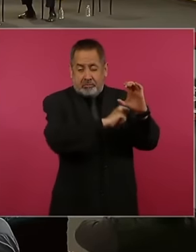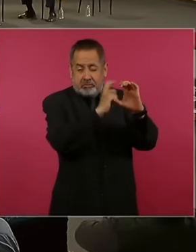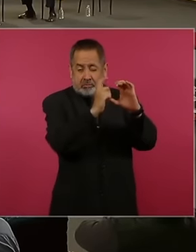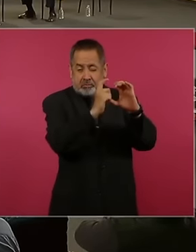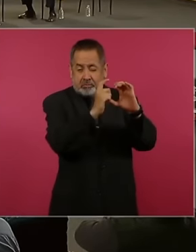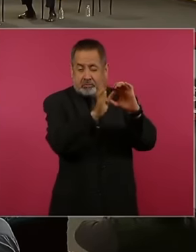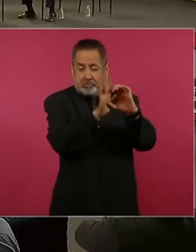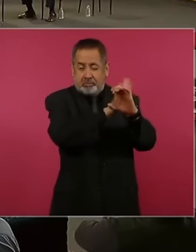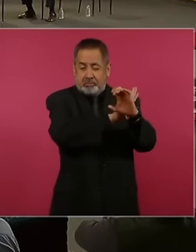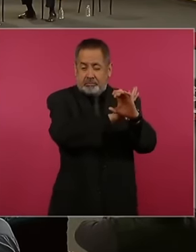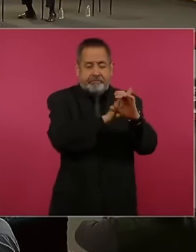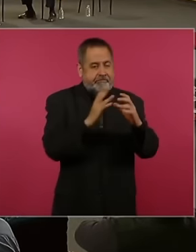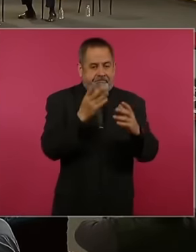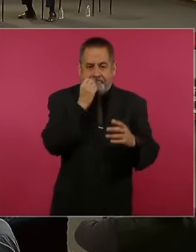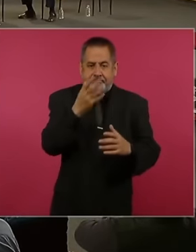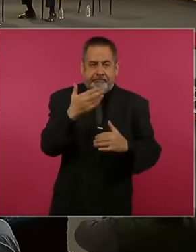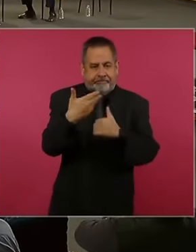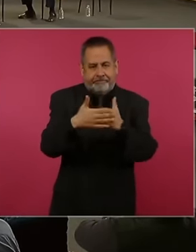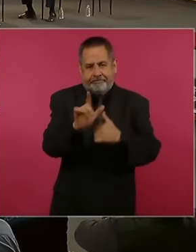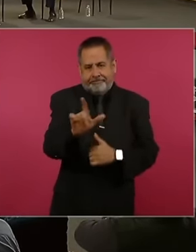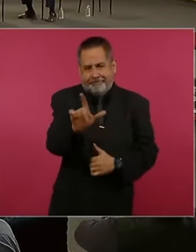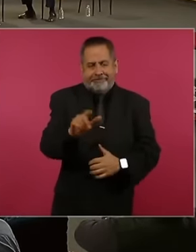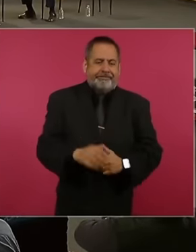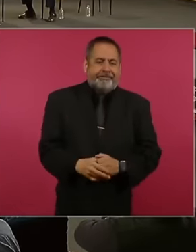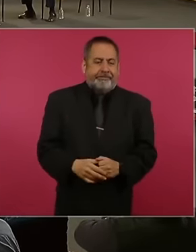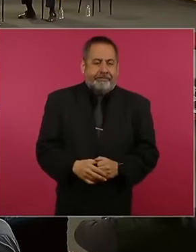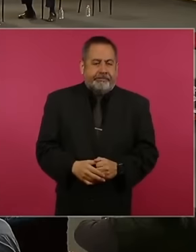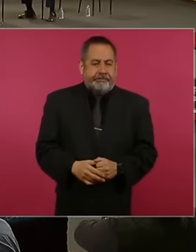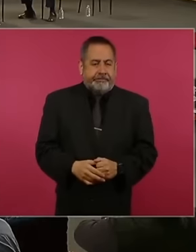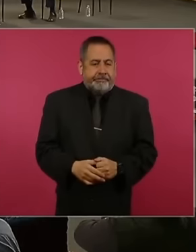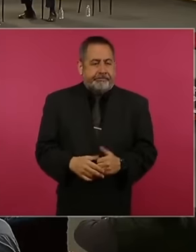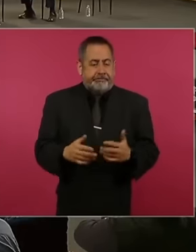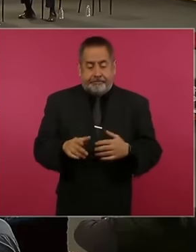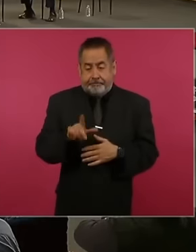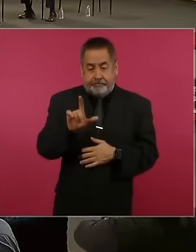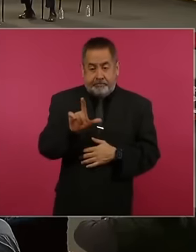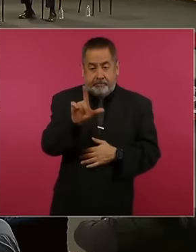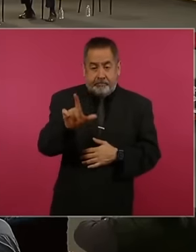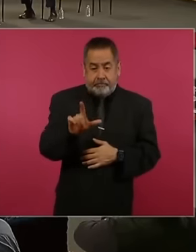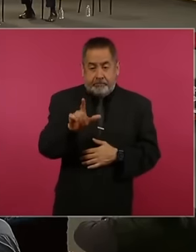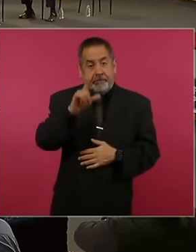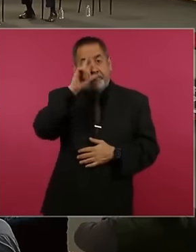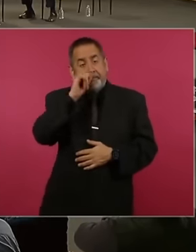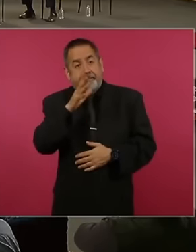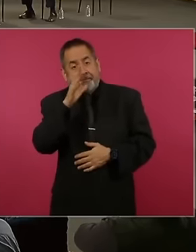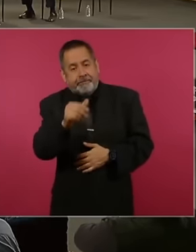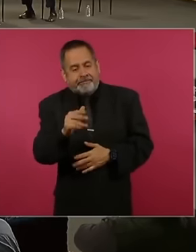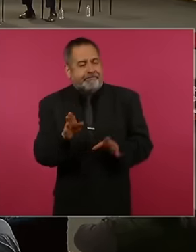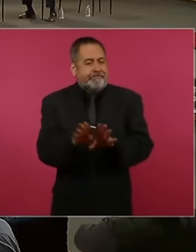well if we can't next Monday then our next opportunity will be March 30,